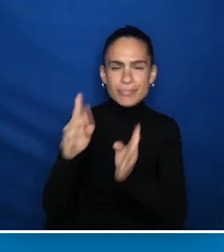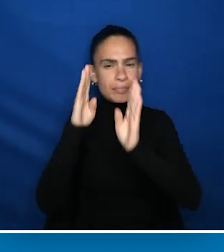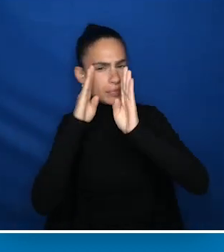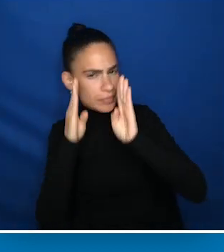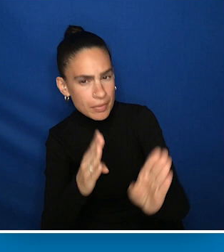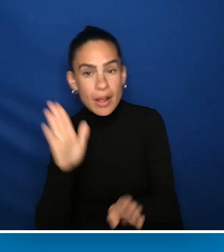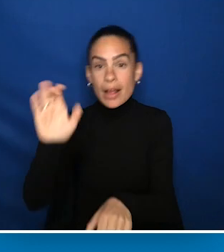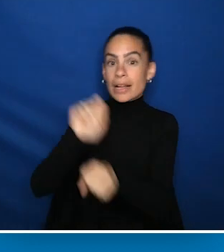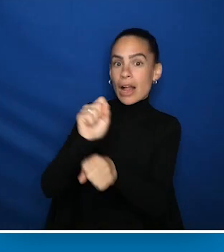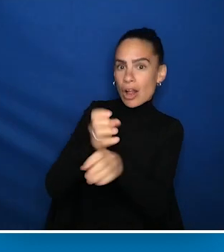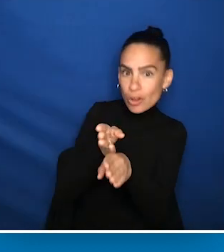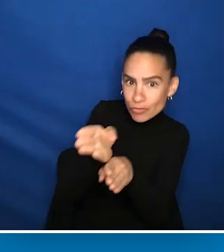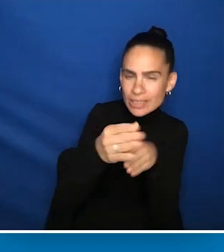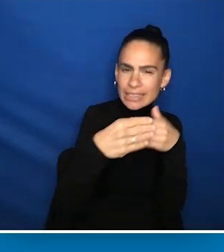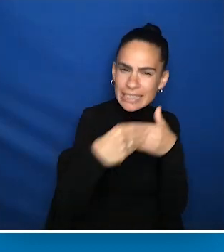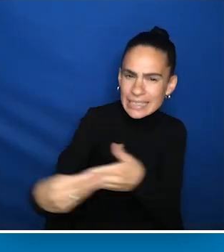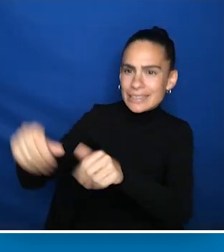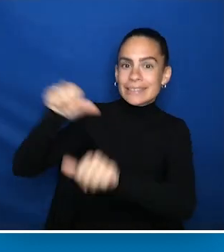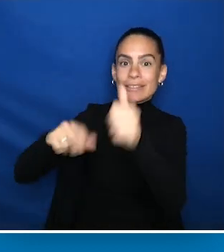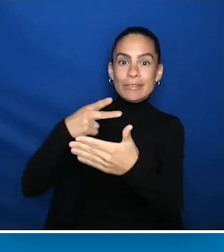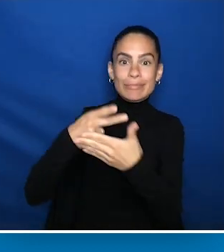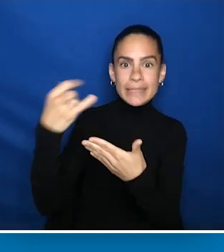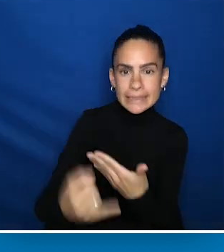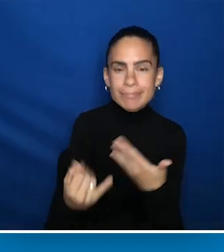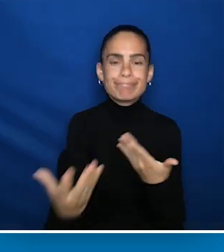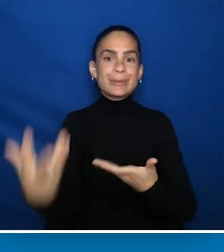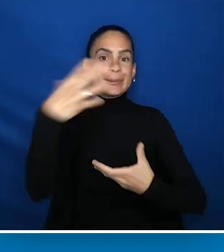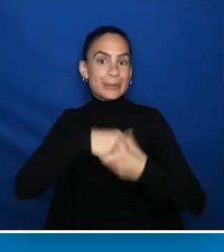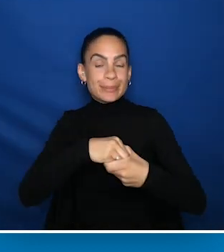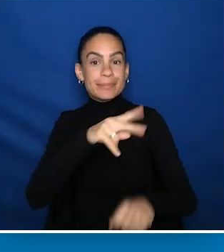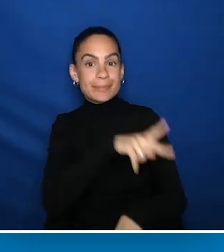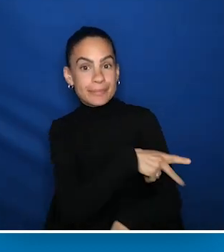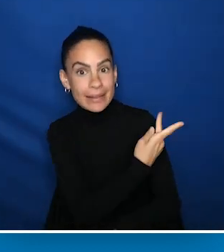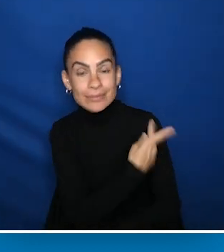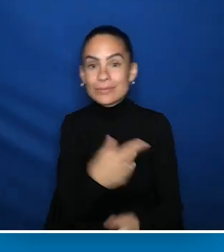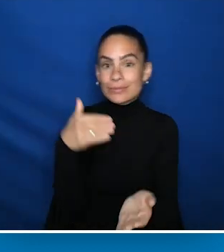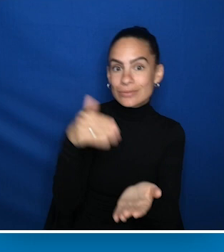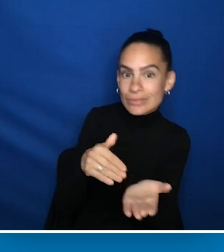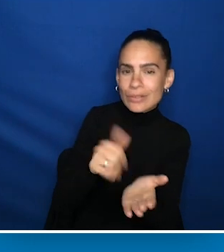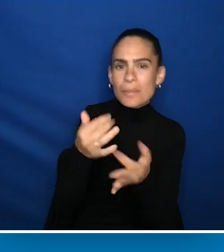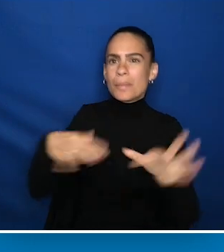on leading scientific initiatives that engage patients, clinicians and other health care stakeholders.